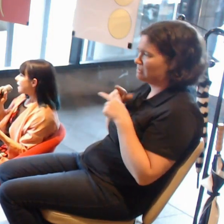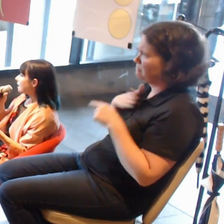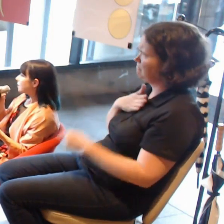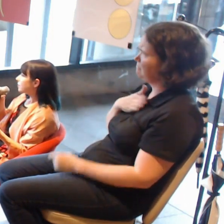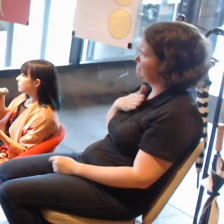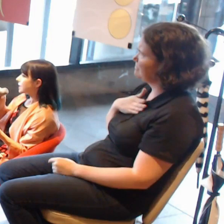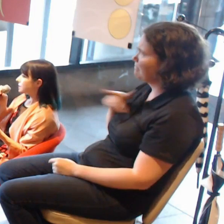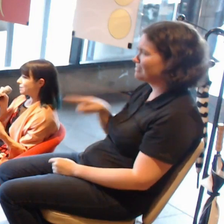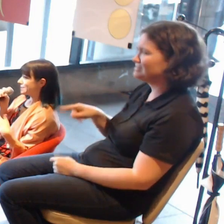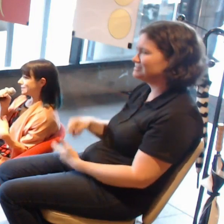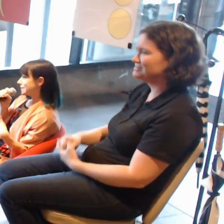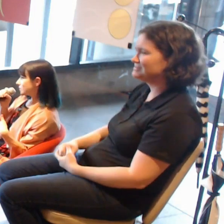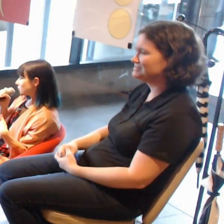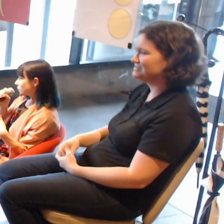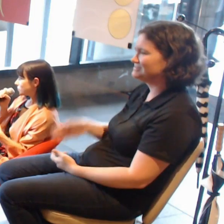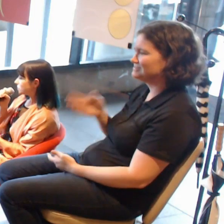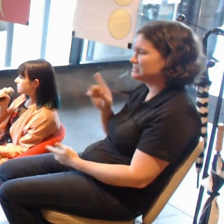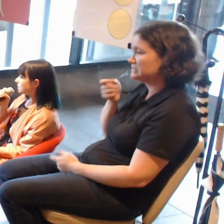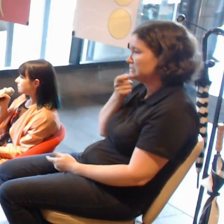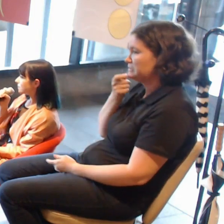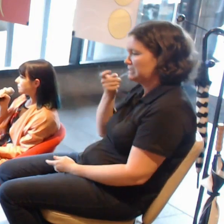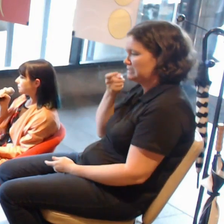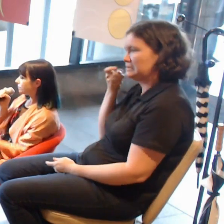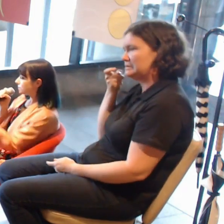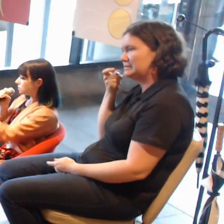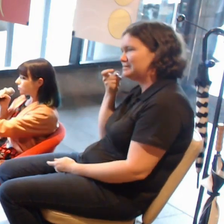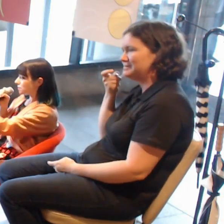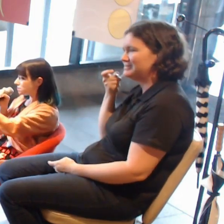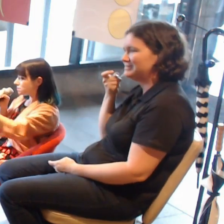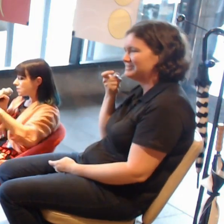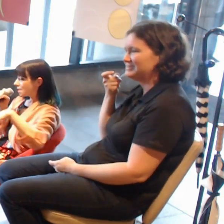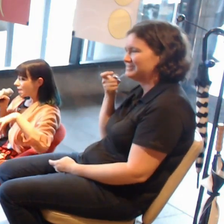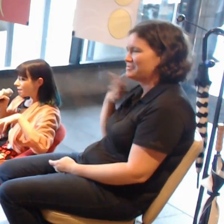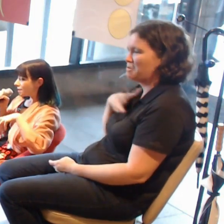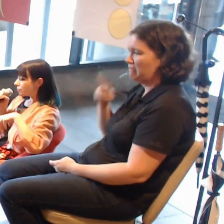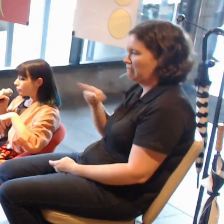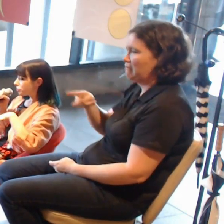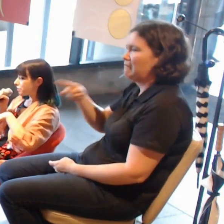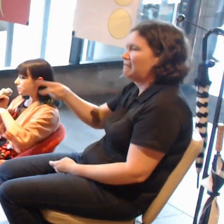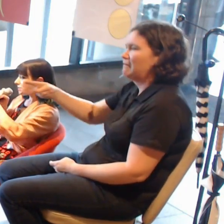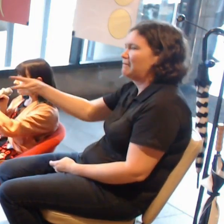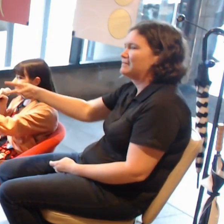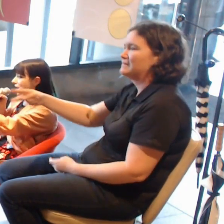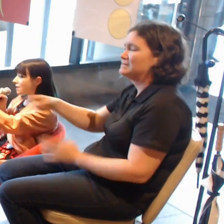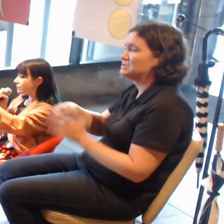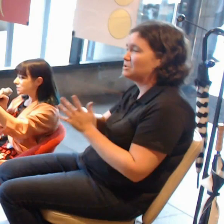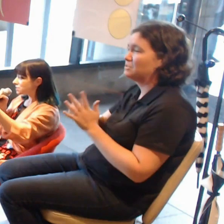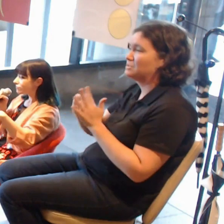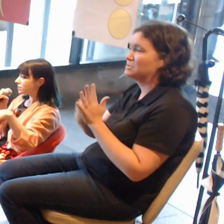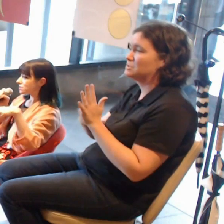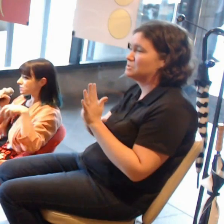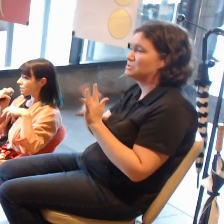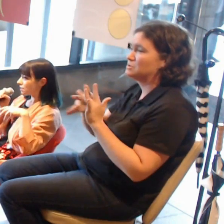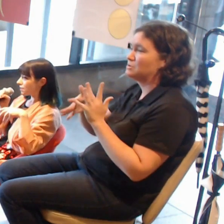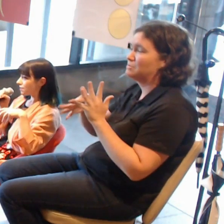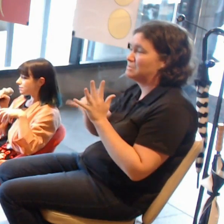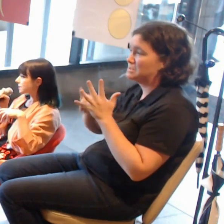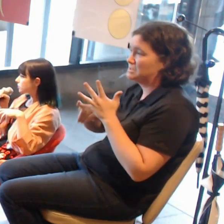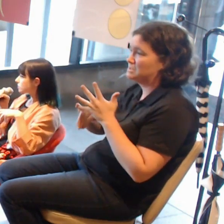They became almost addicted to it. I think the Terminus project was in five different sections or realms,